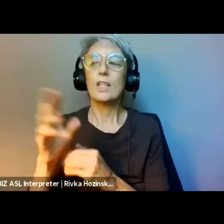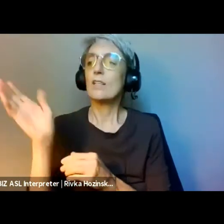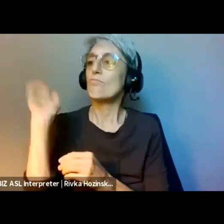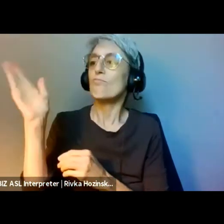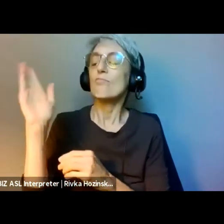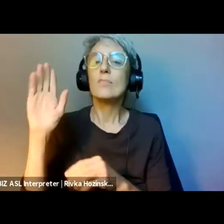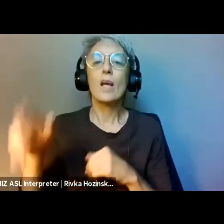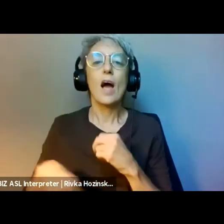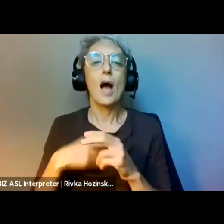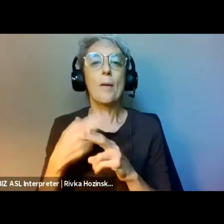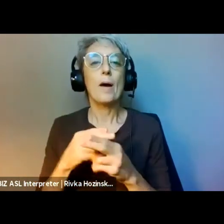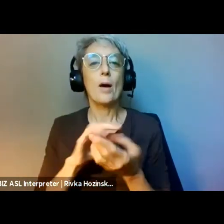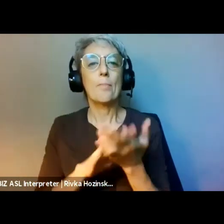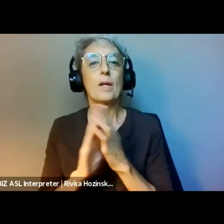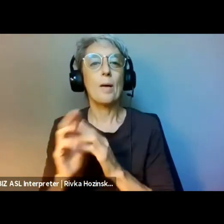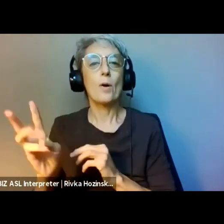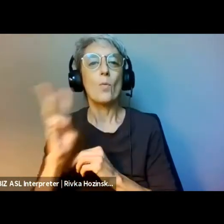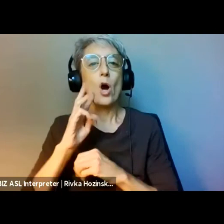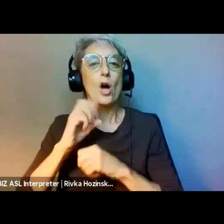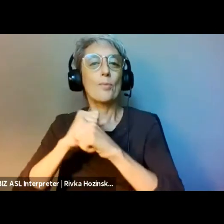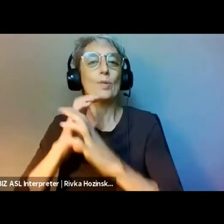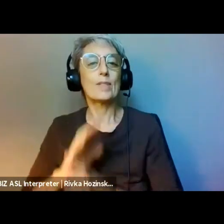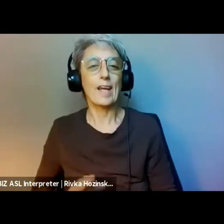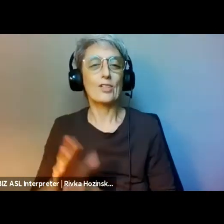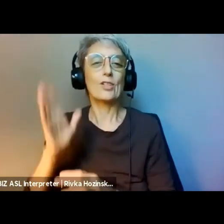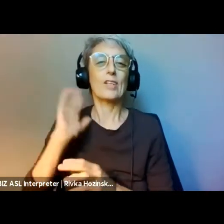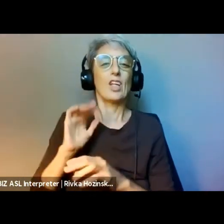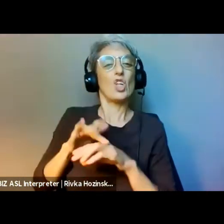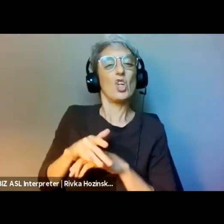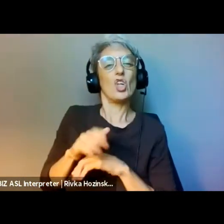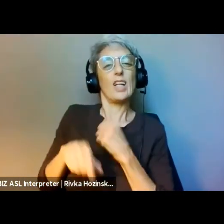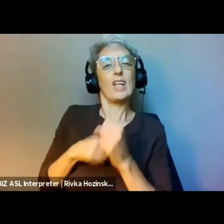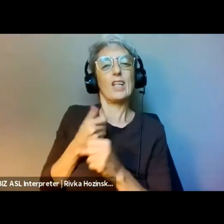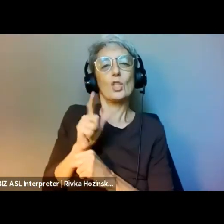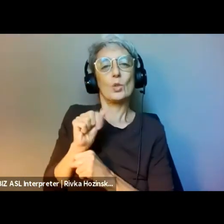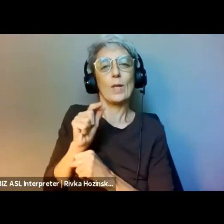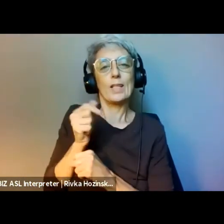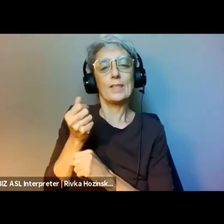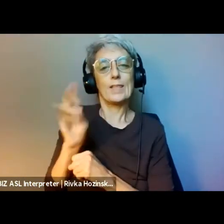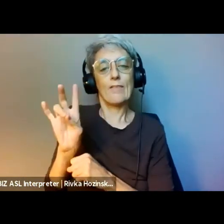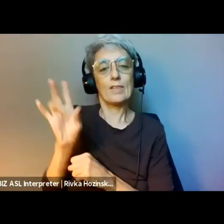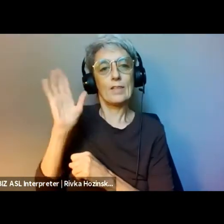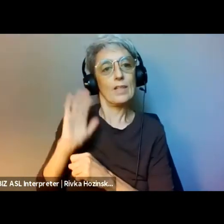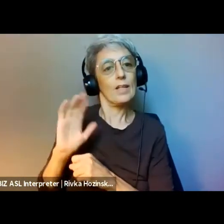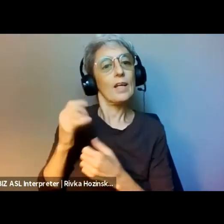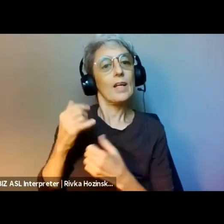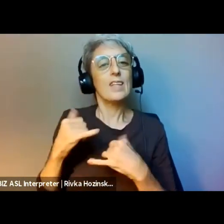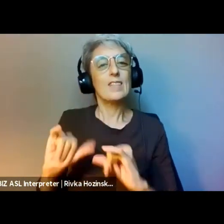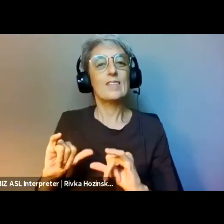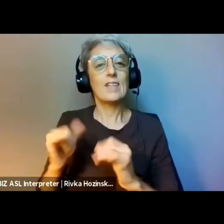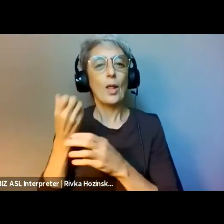"A Framework for Social Justice Philanthropy." And was a primary contributor to "Resonance of Framework